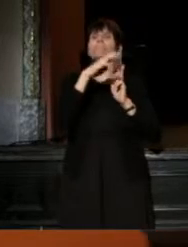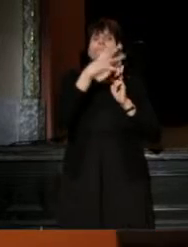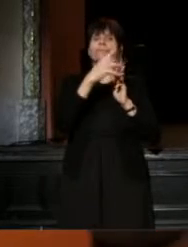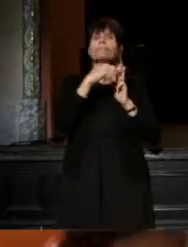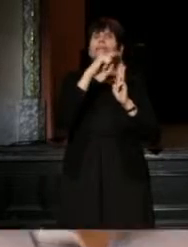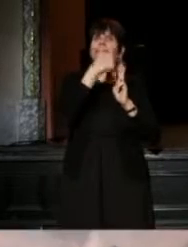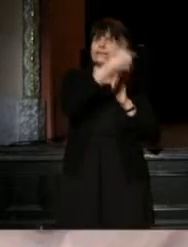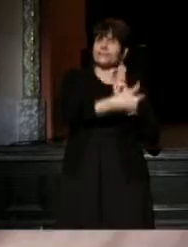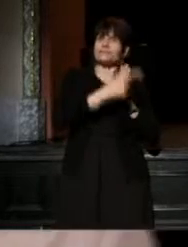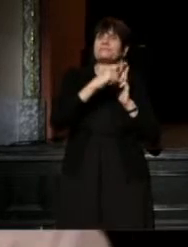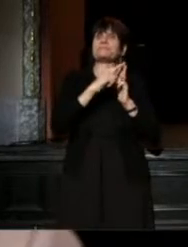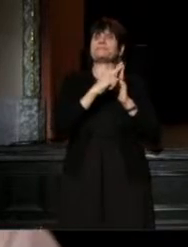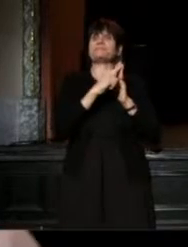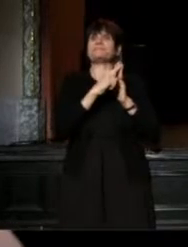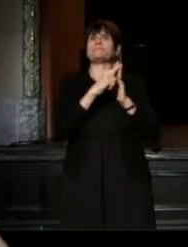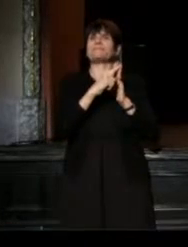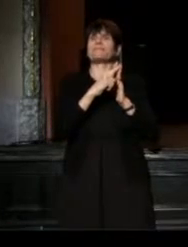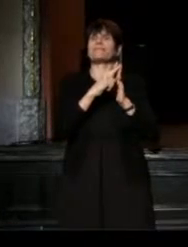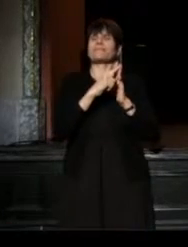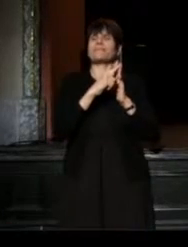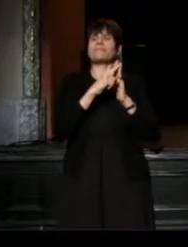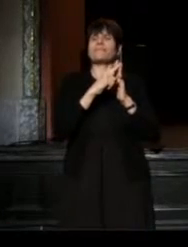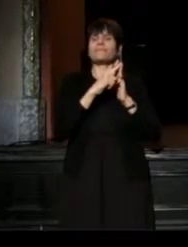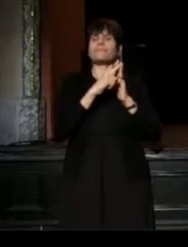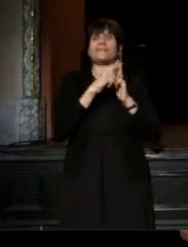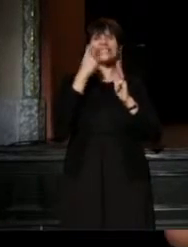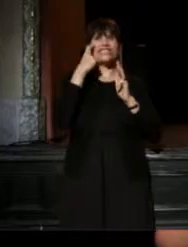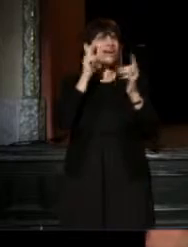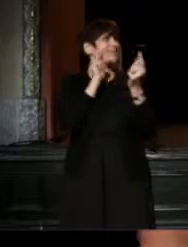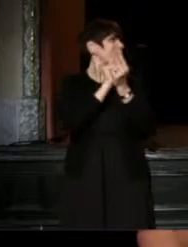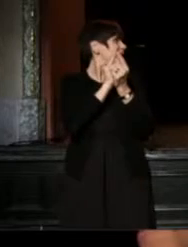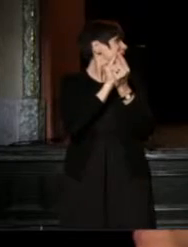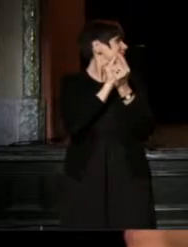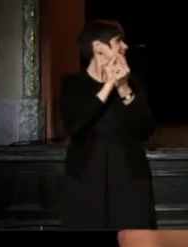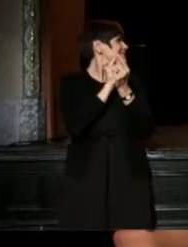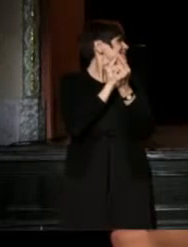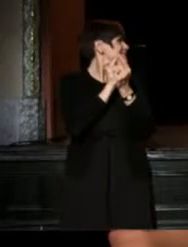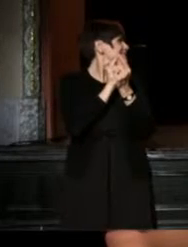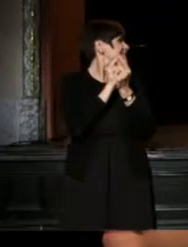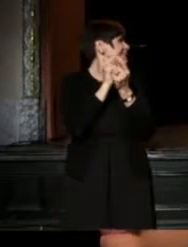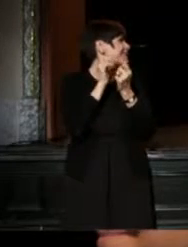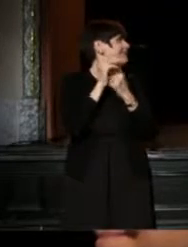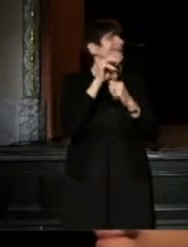Beside him, is a fellow I just met, Niegel Smith